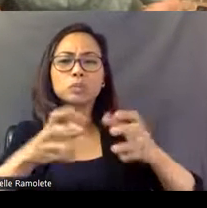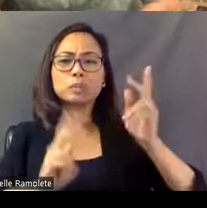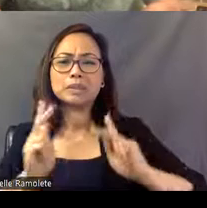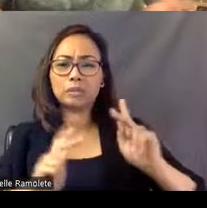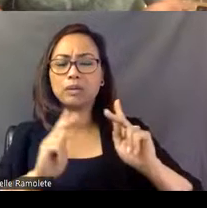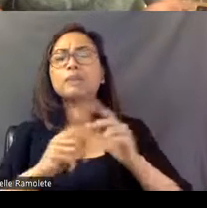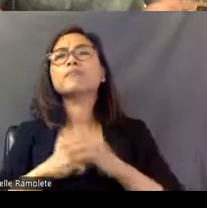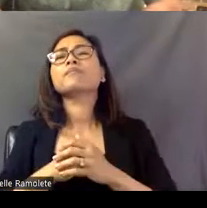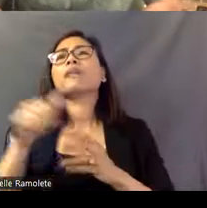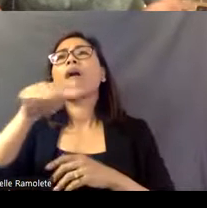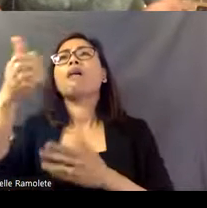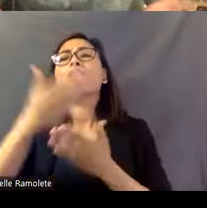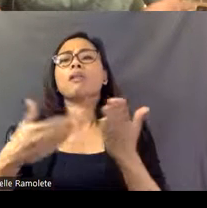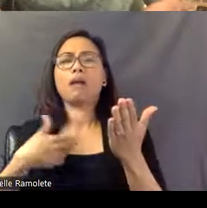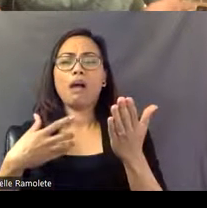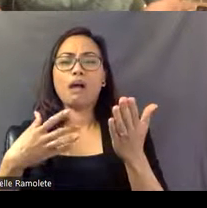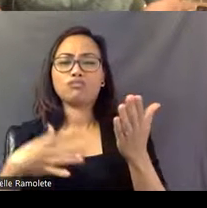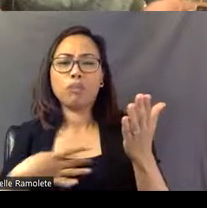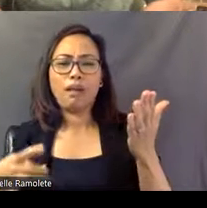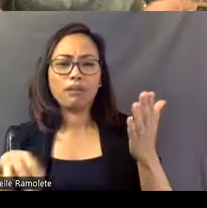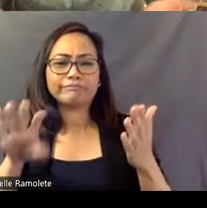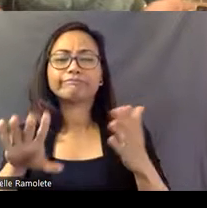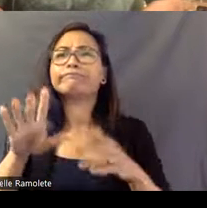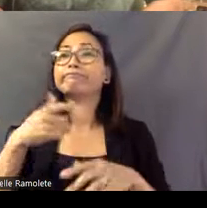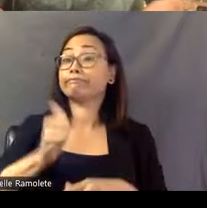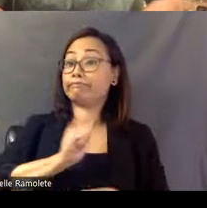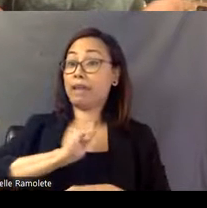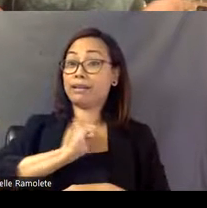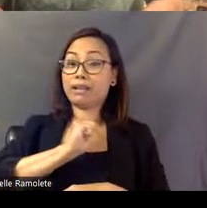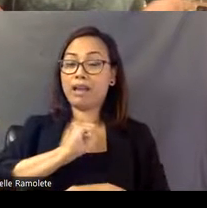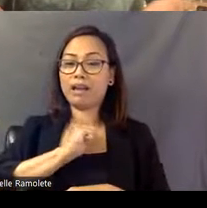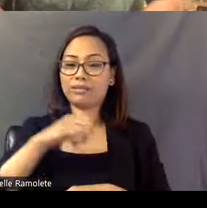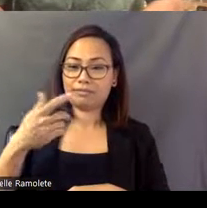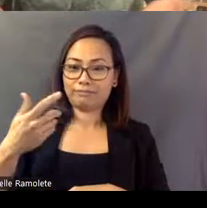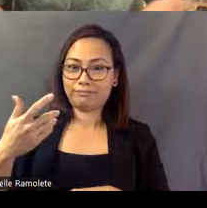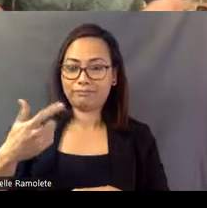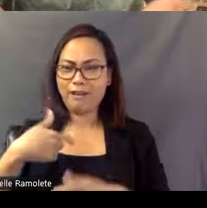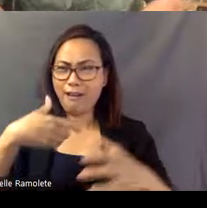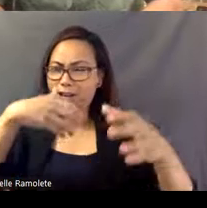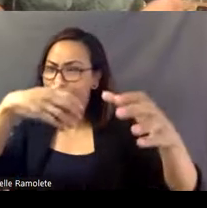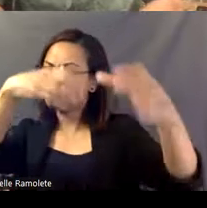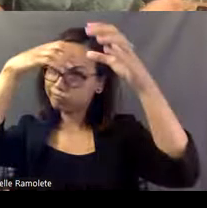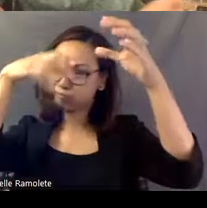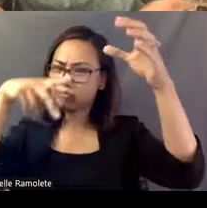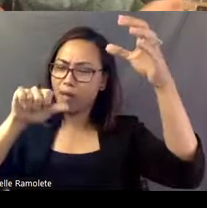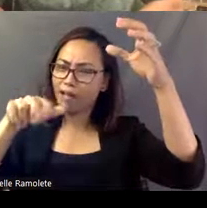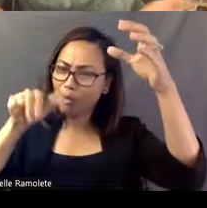The other thing, though, I'd like to say is that I am not a Pasaquan scholar in any way;